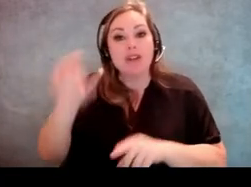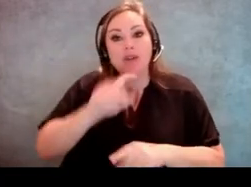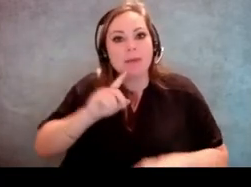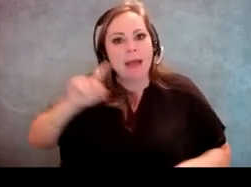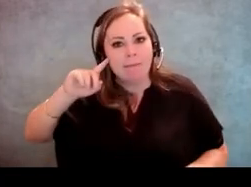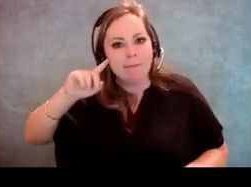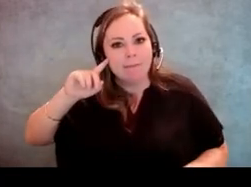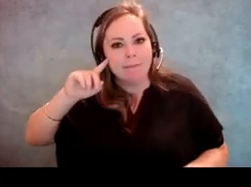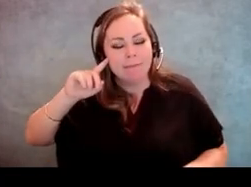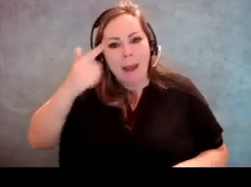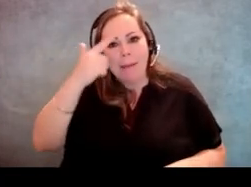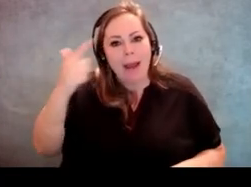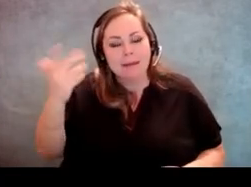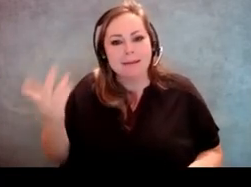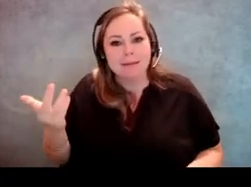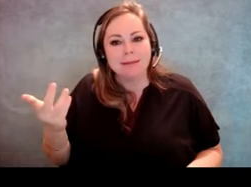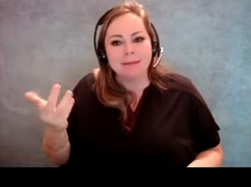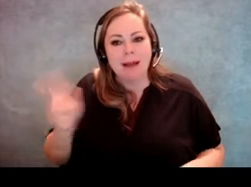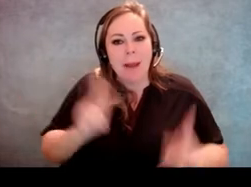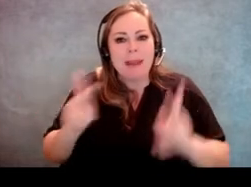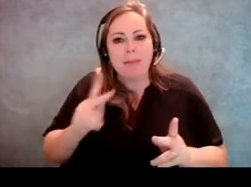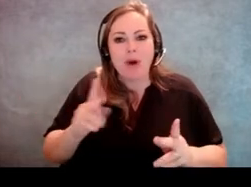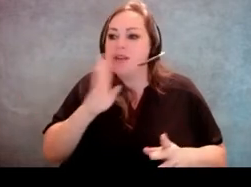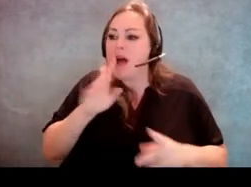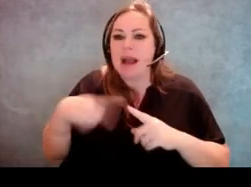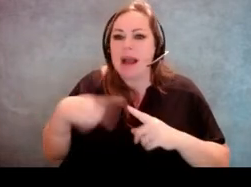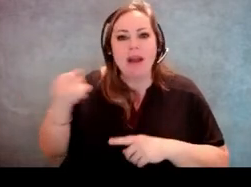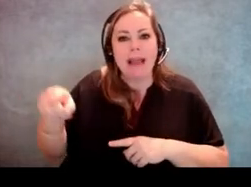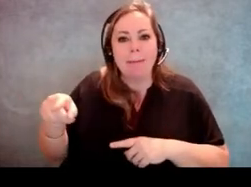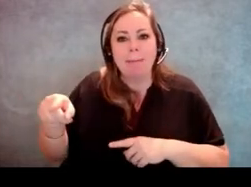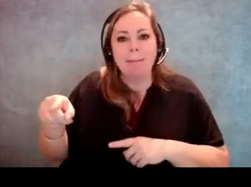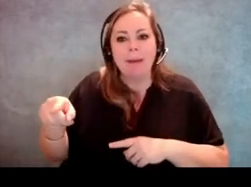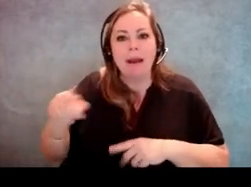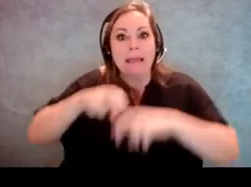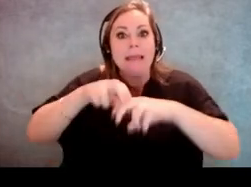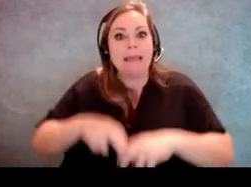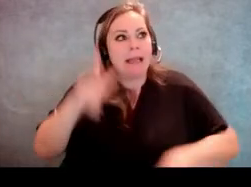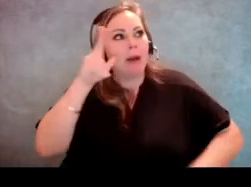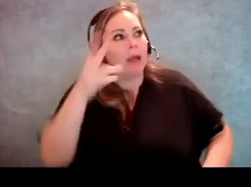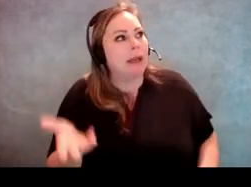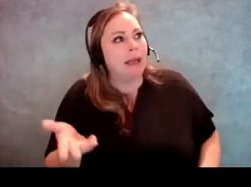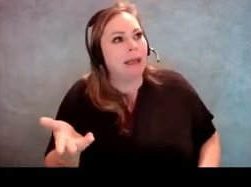because people are always talking about him. He's sitting two feet away from them